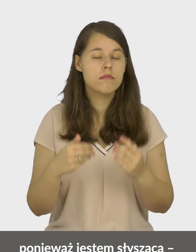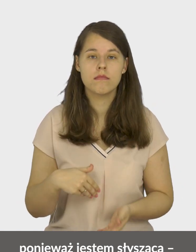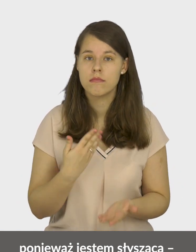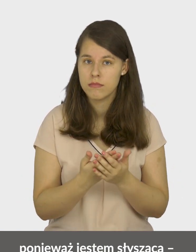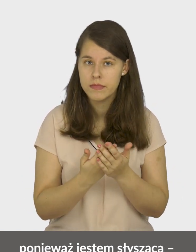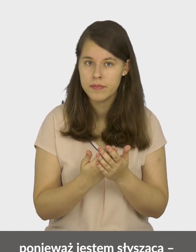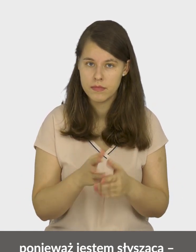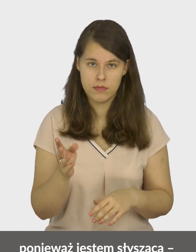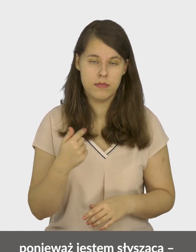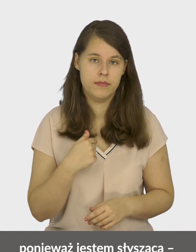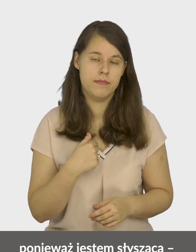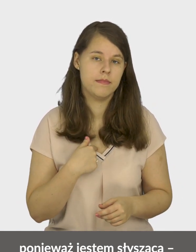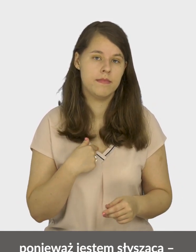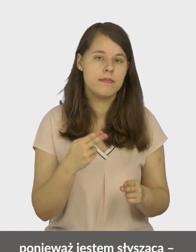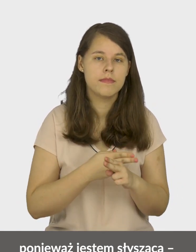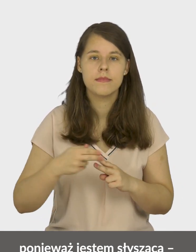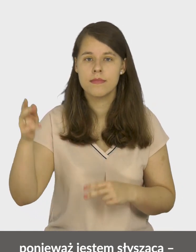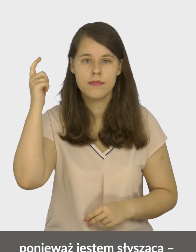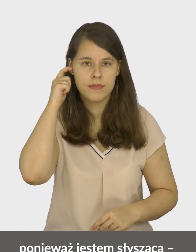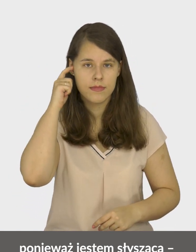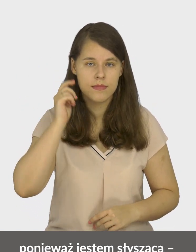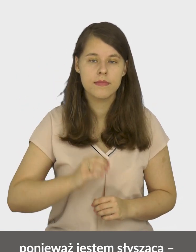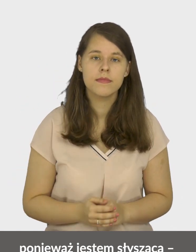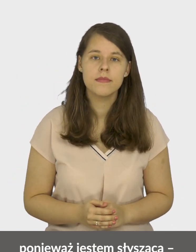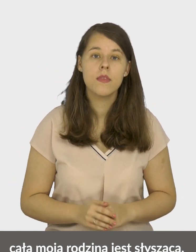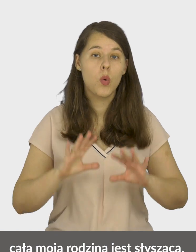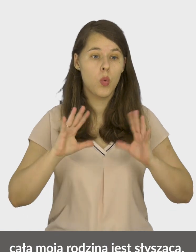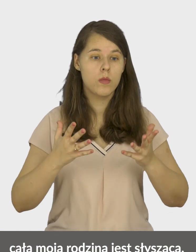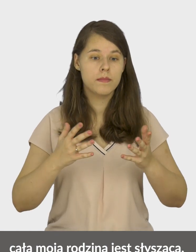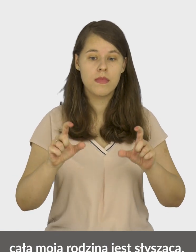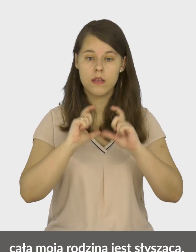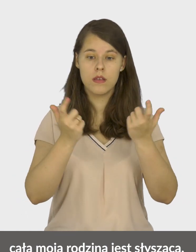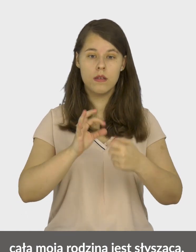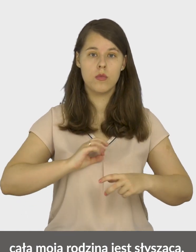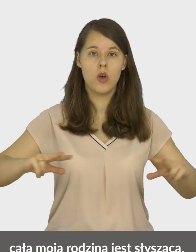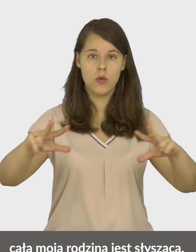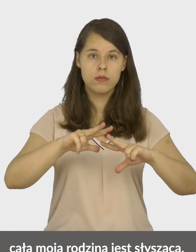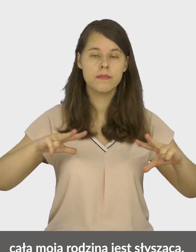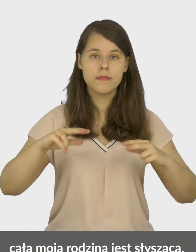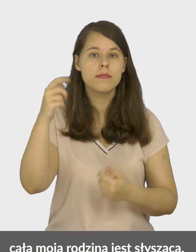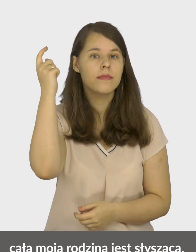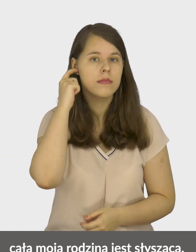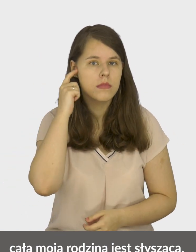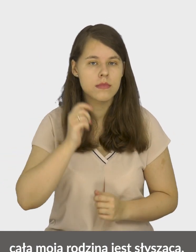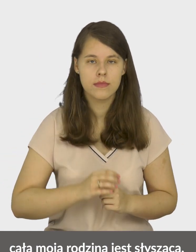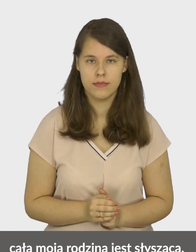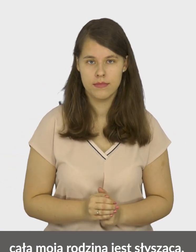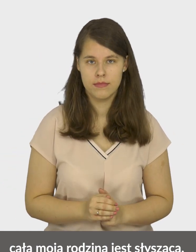because I am a hearing person - my whole family is hearing.